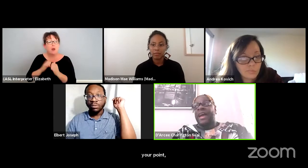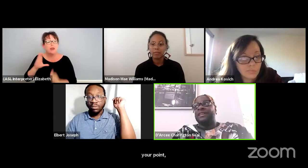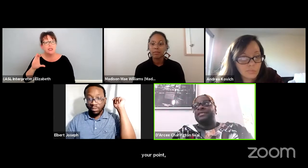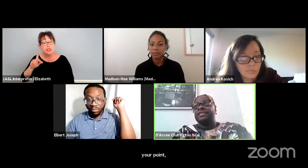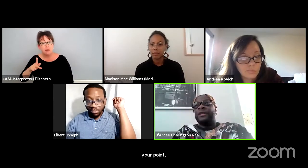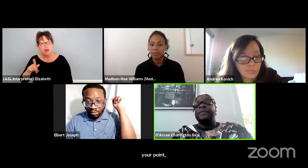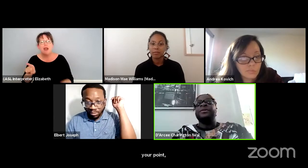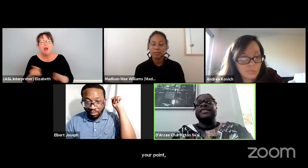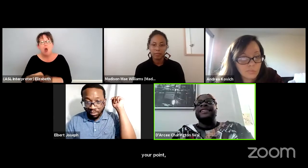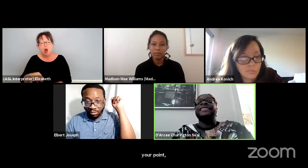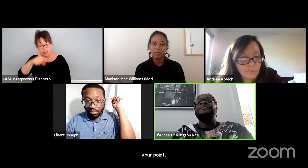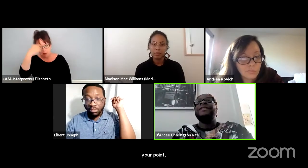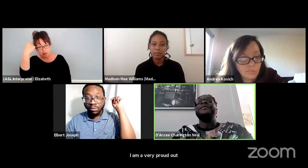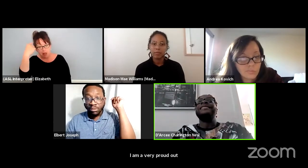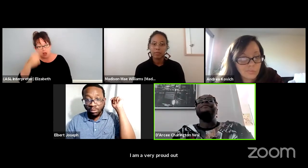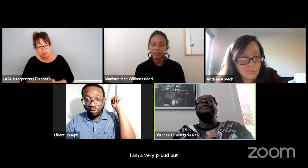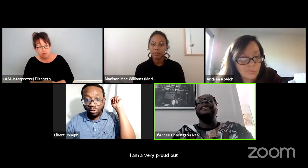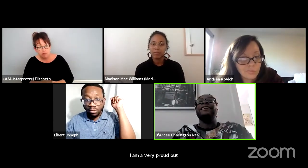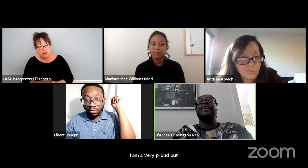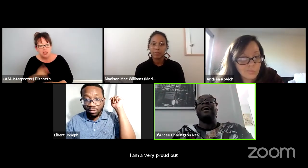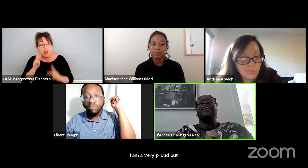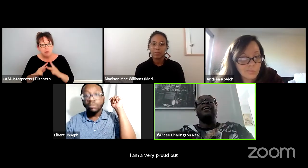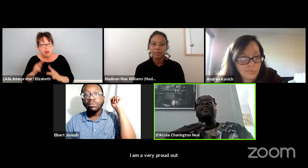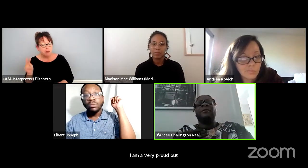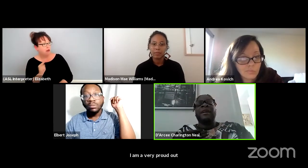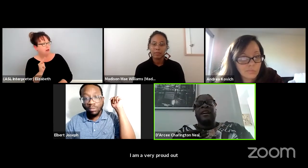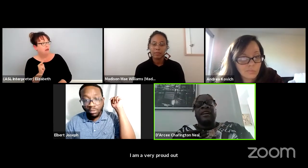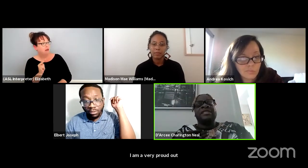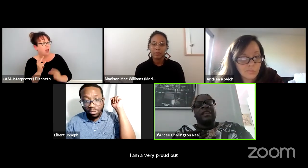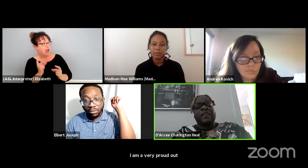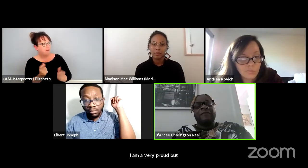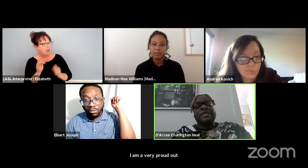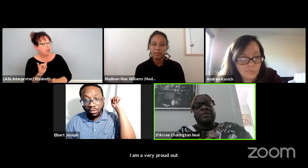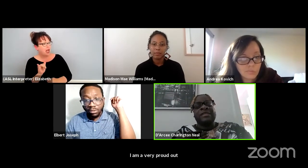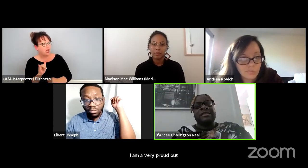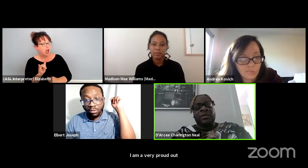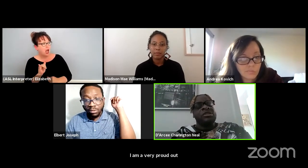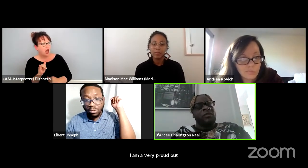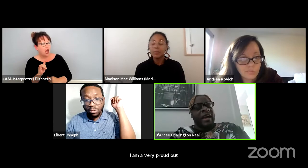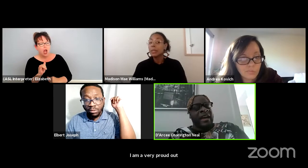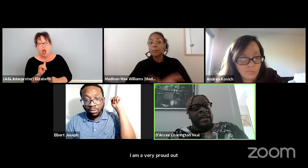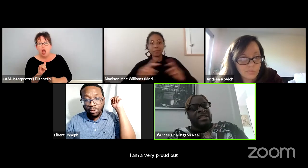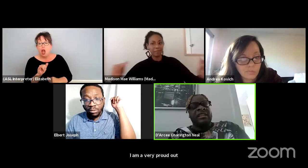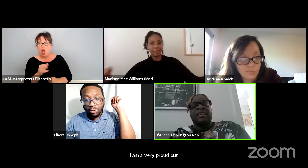And people, just immediately are like, oh my God your life must be so trash.